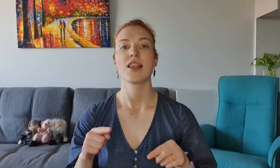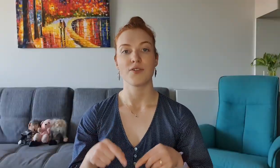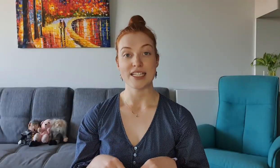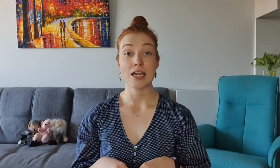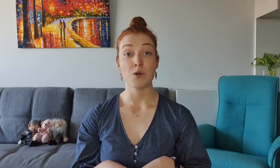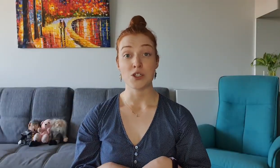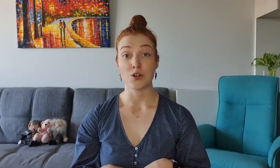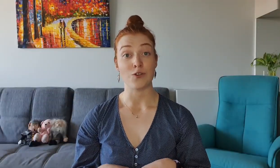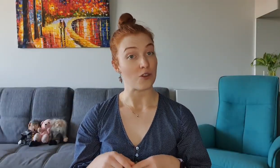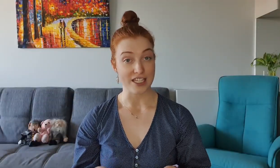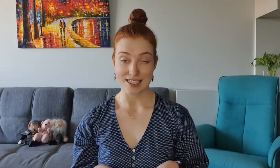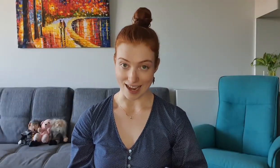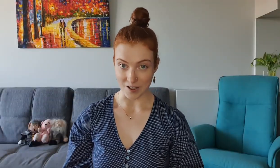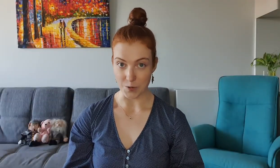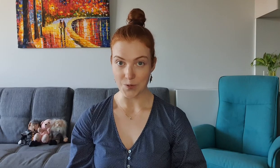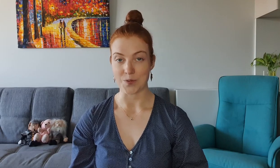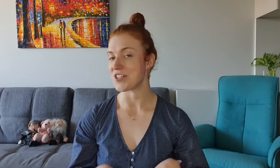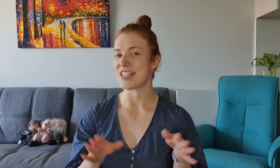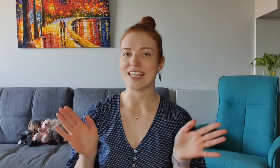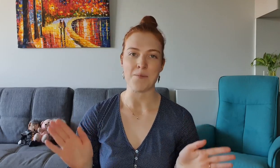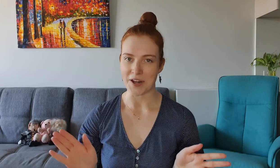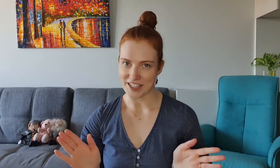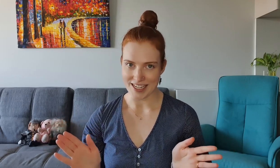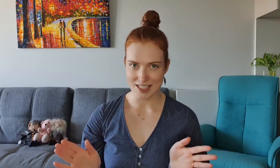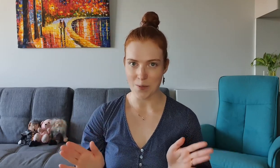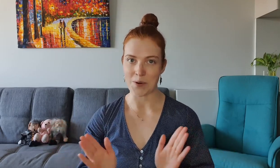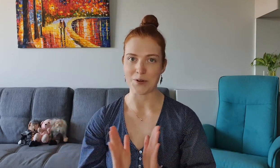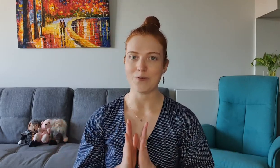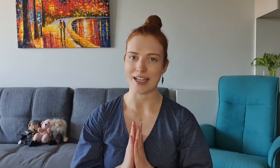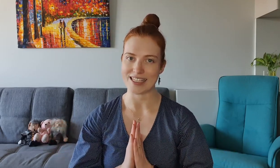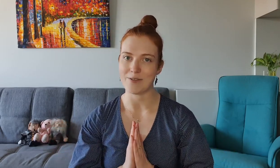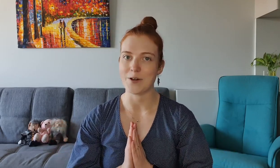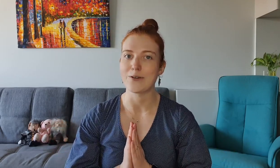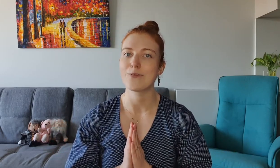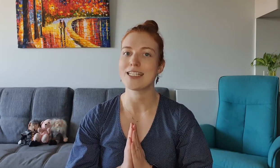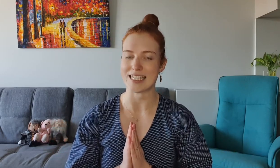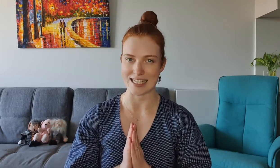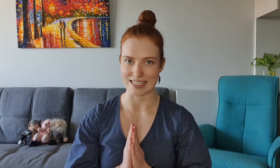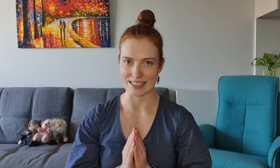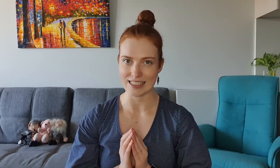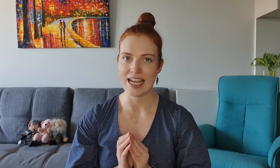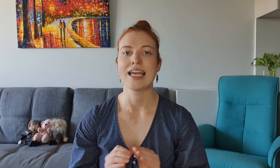The reason I wanted to review this cycle which is the America's Next Top Model fancy word for 'season'